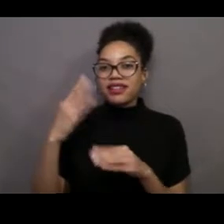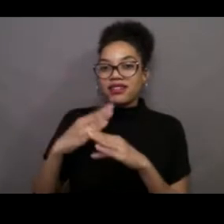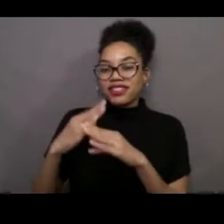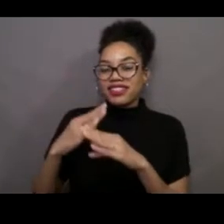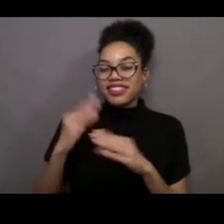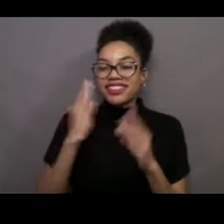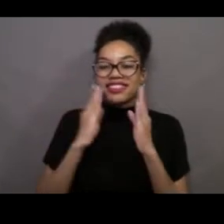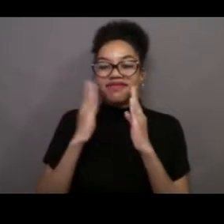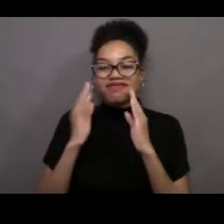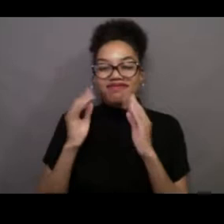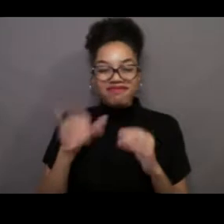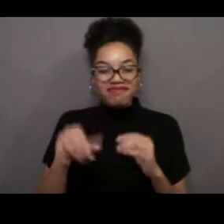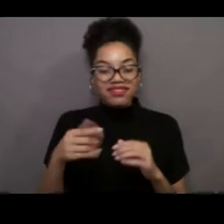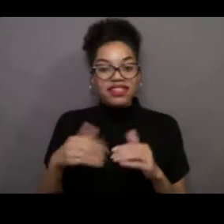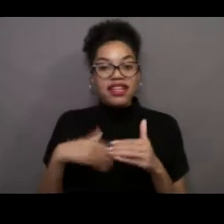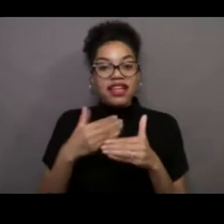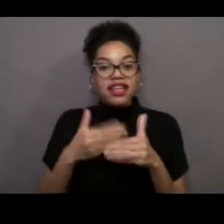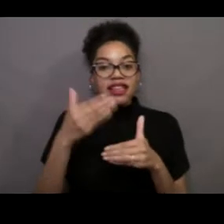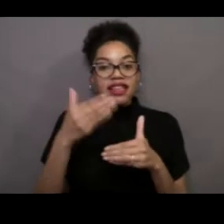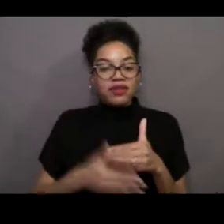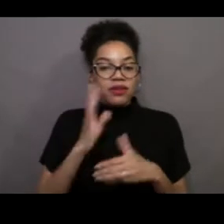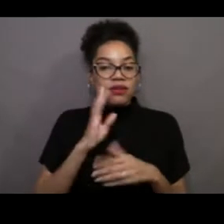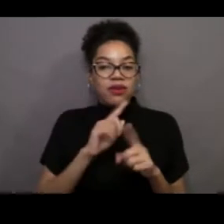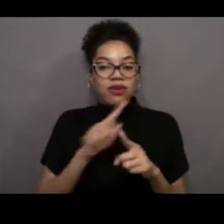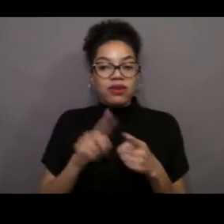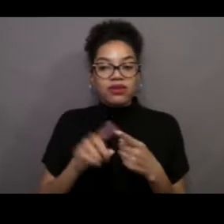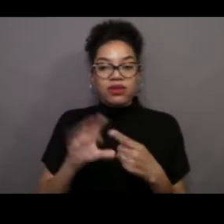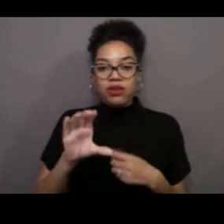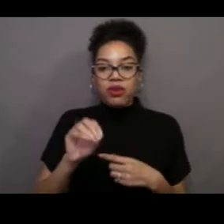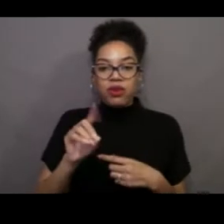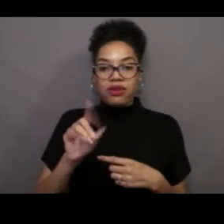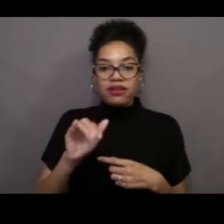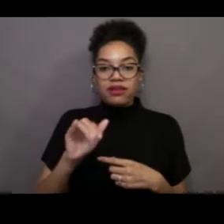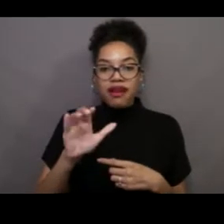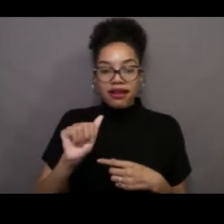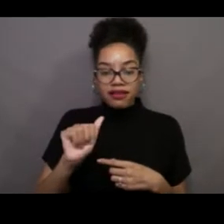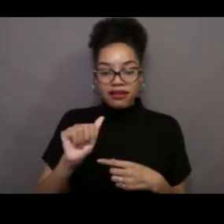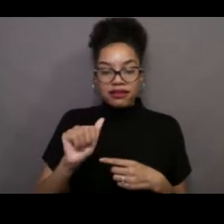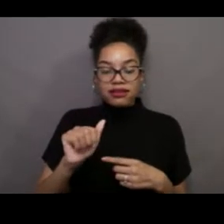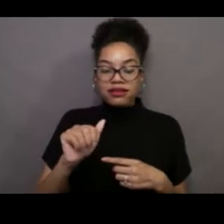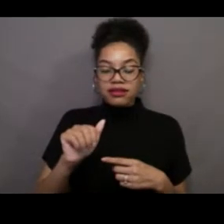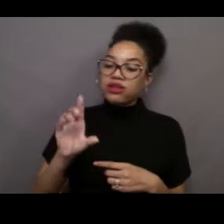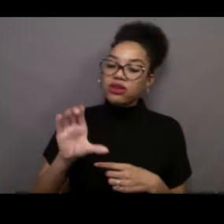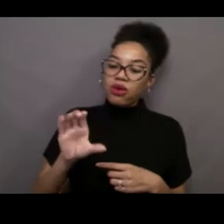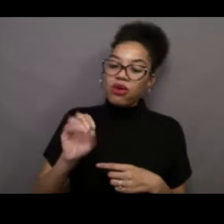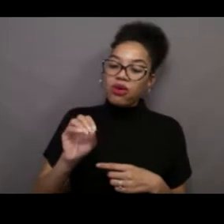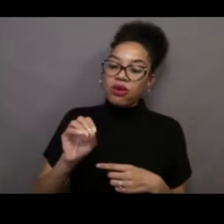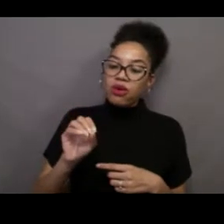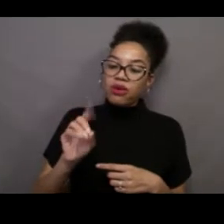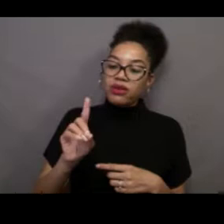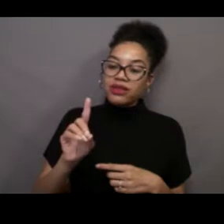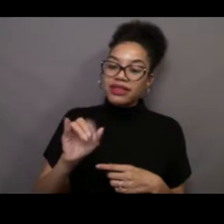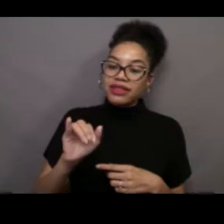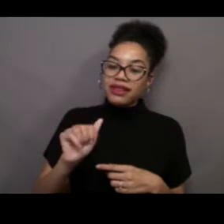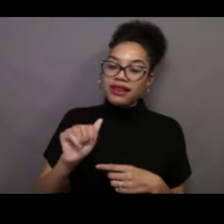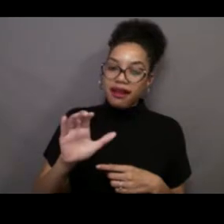And then on March 31st, our last open house is going to be in Lakeland, Florida at the Aircraft Operations Center.